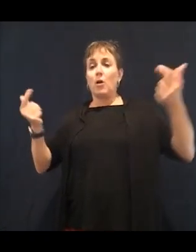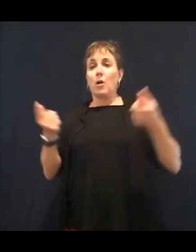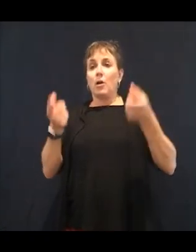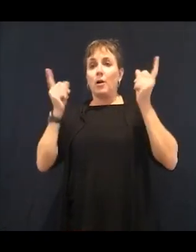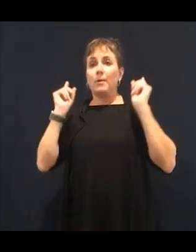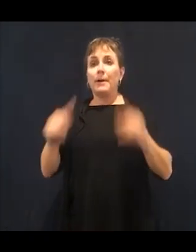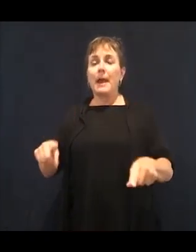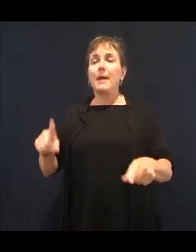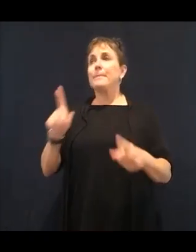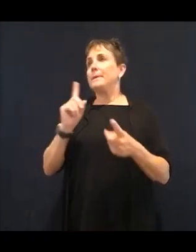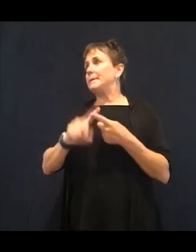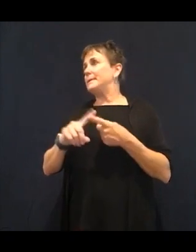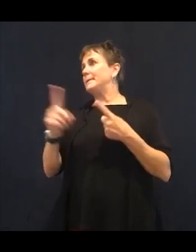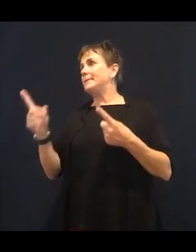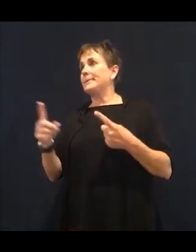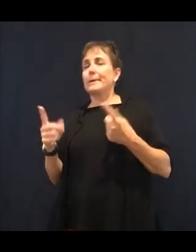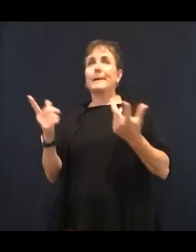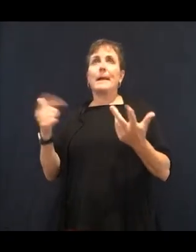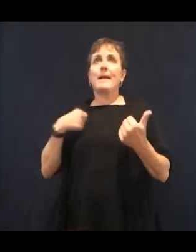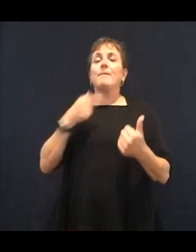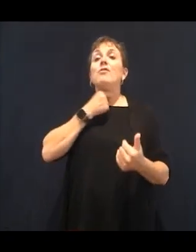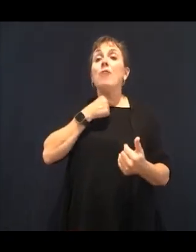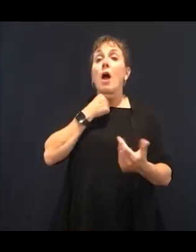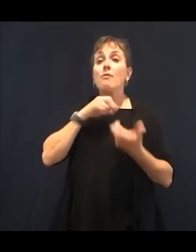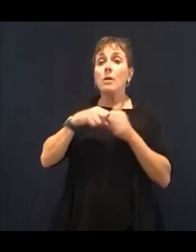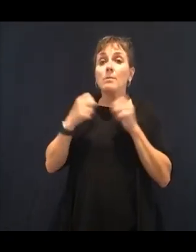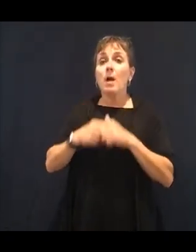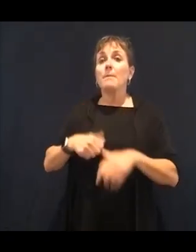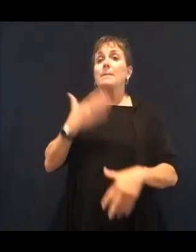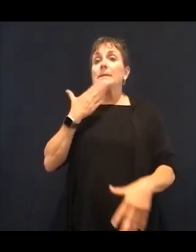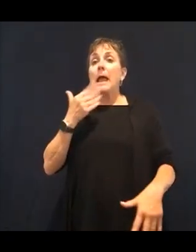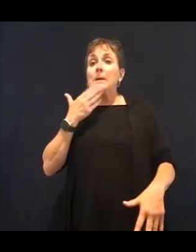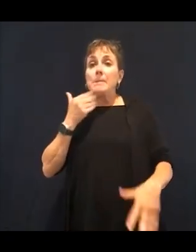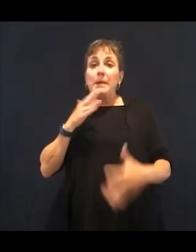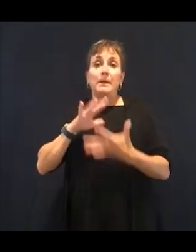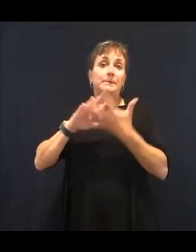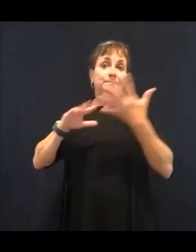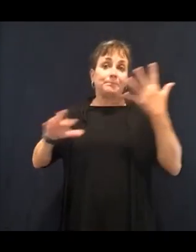It increases that ghrelin that I'm talking about. So you're going to crave more. You're going to put on